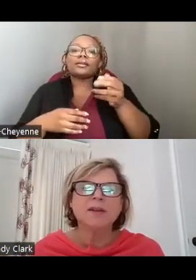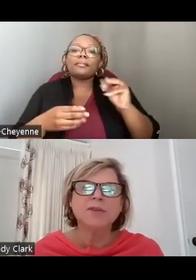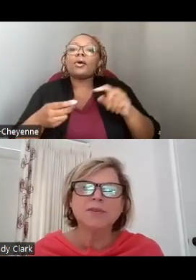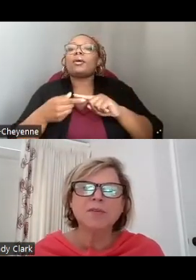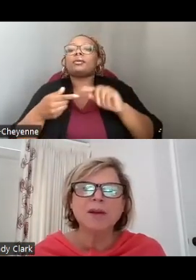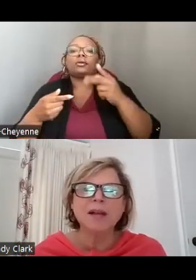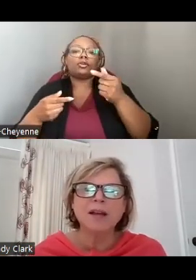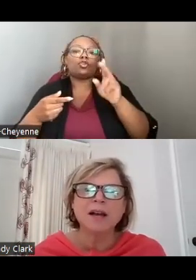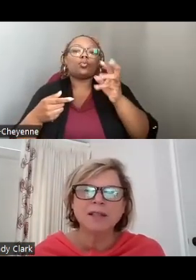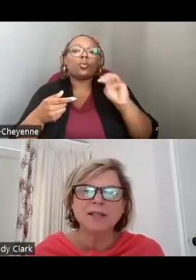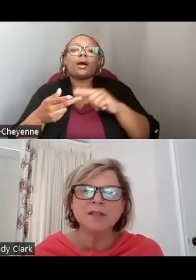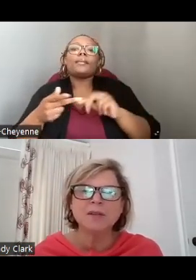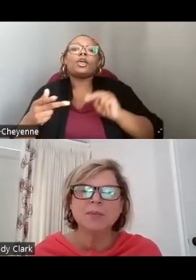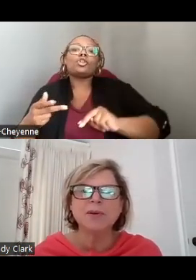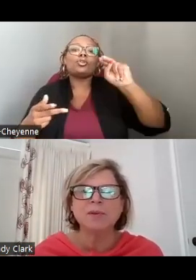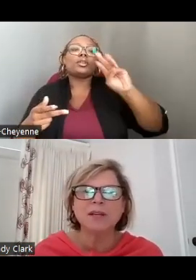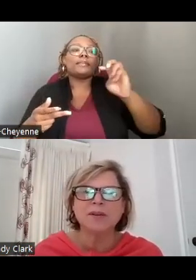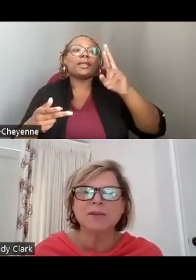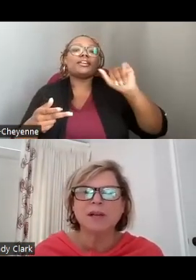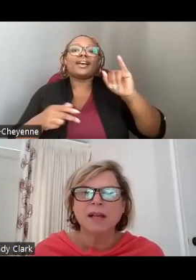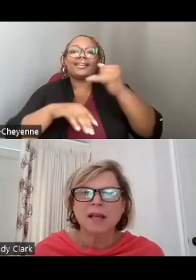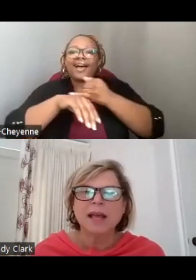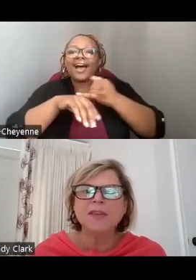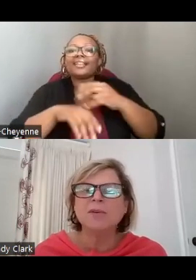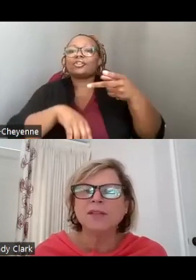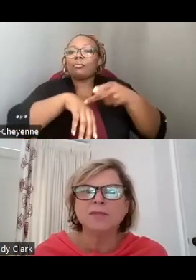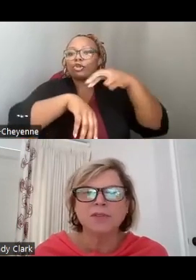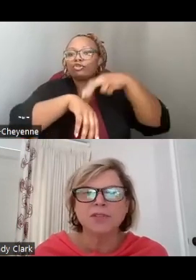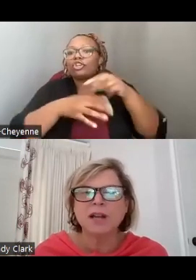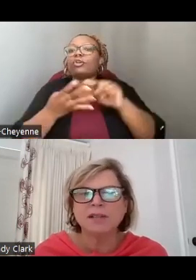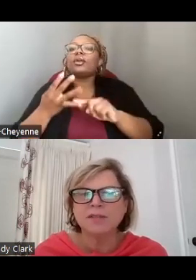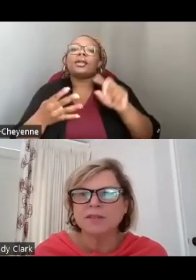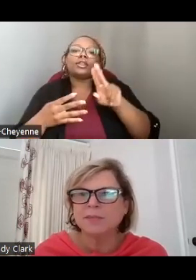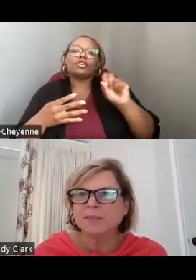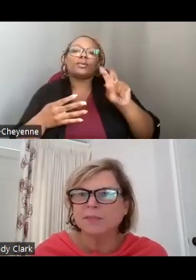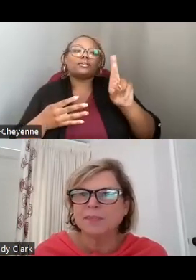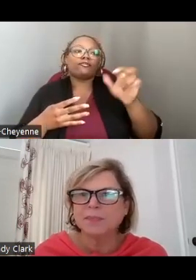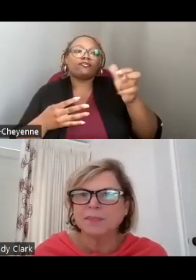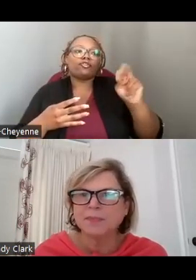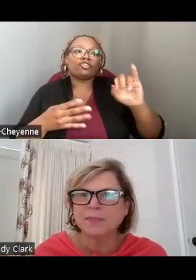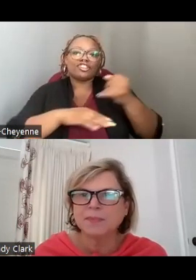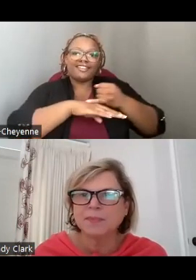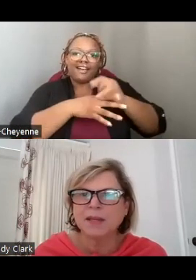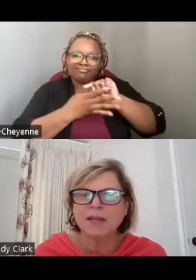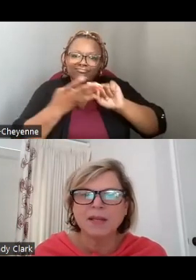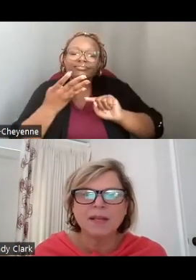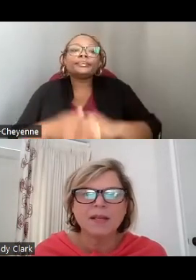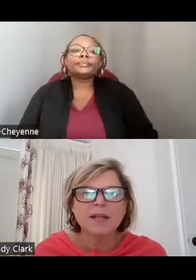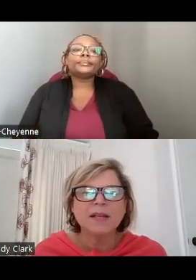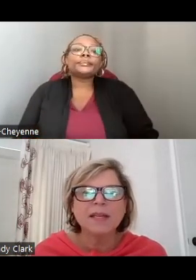NORTHERN MARIANA ISLANDS, PUERTO RICO, AND THE U.S VIRGIN ISLANDS.